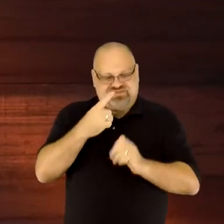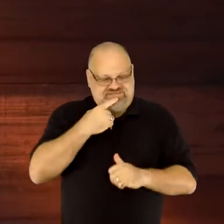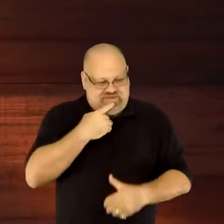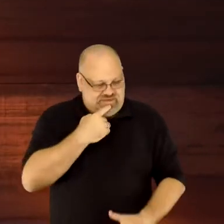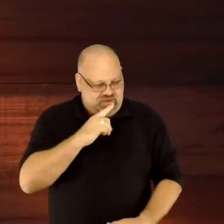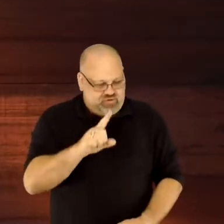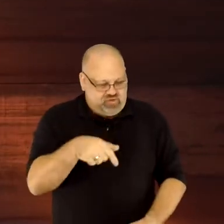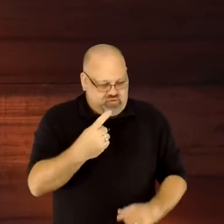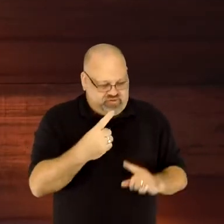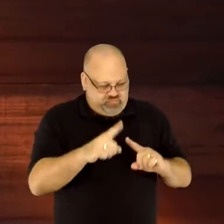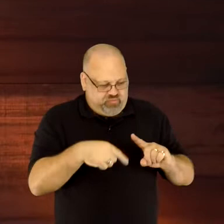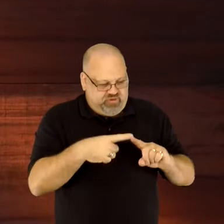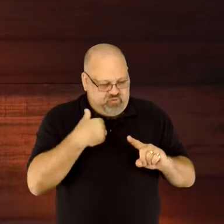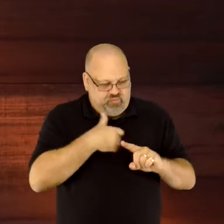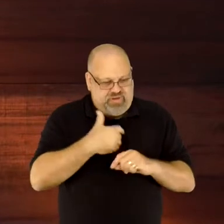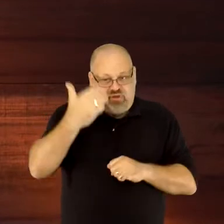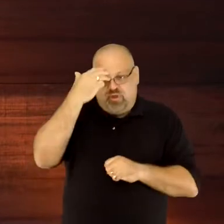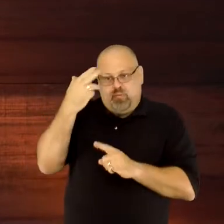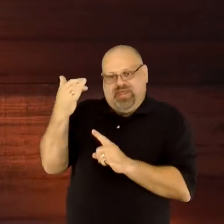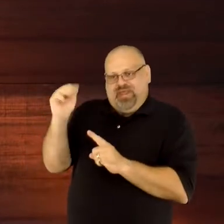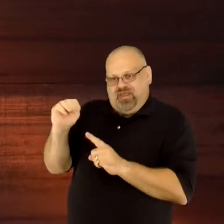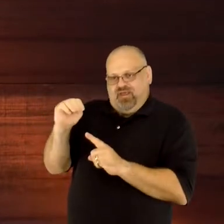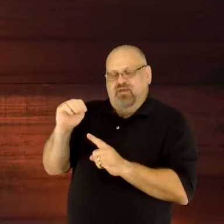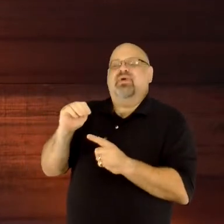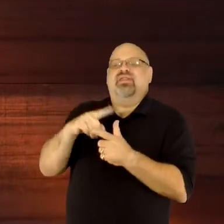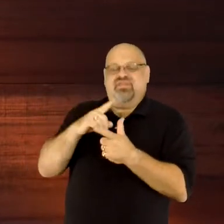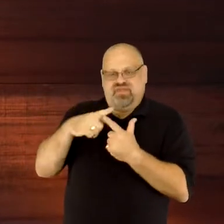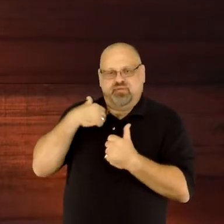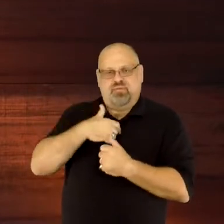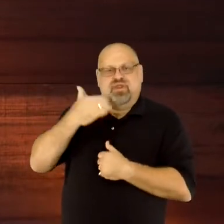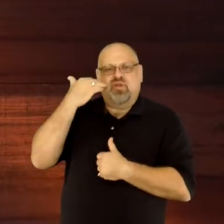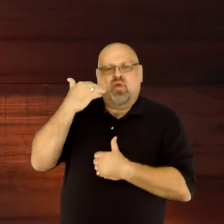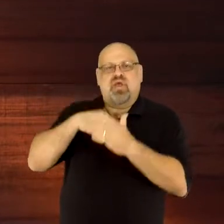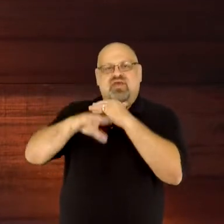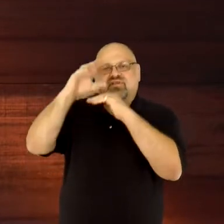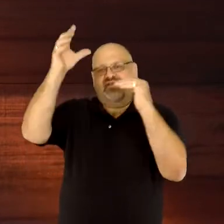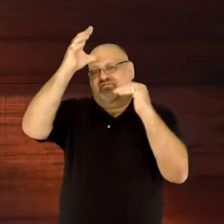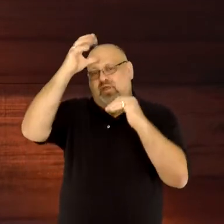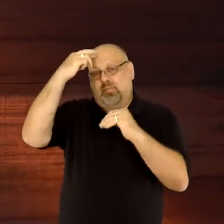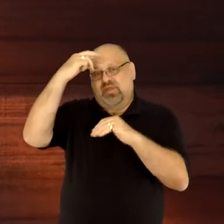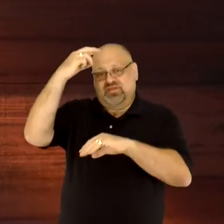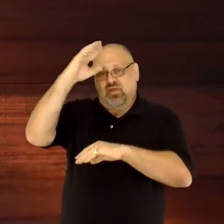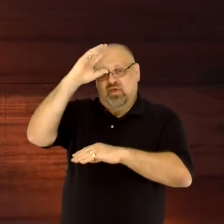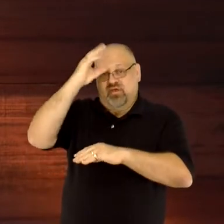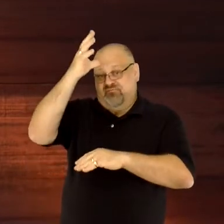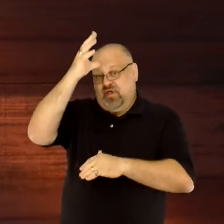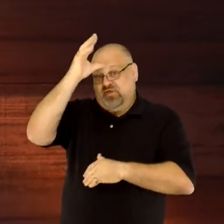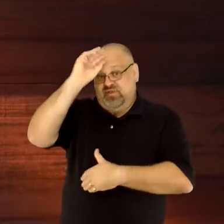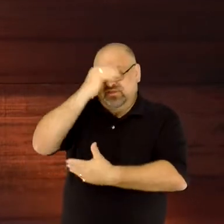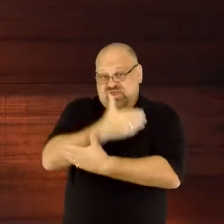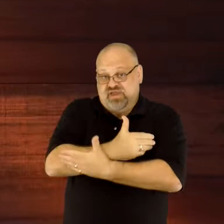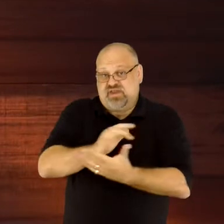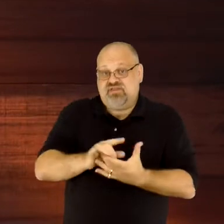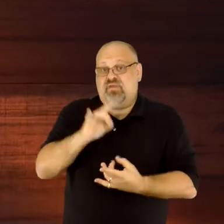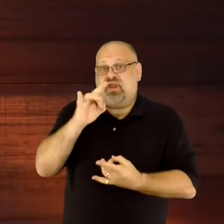that we know our Heavenly Father, because the Father, Son, and Spirit are the one true God.